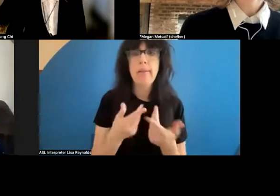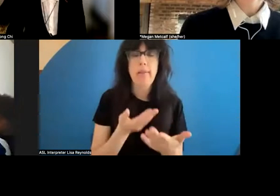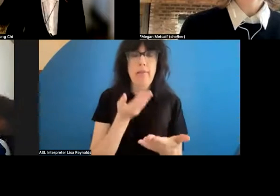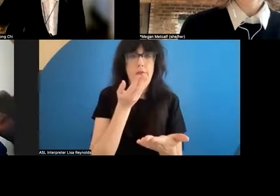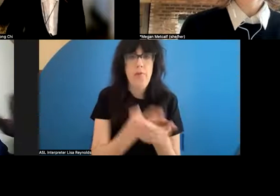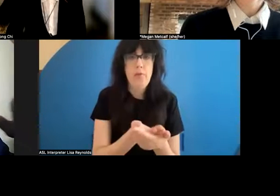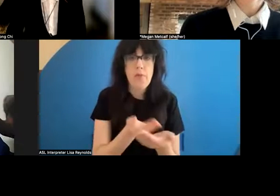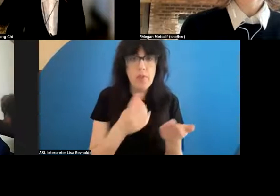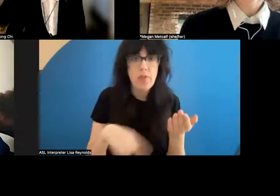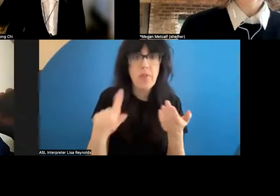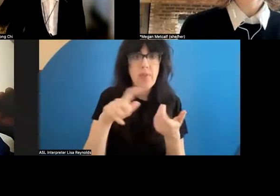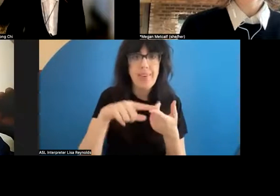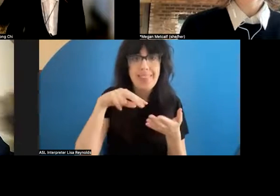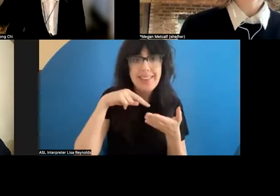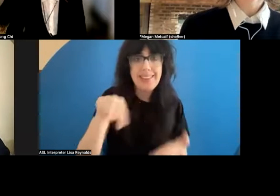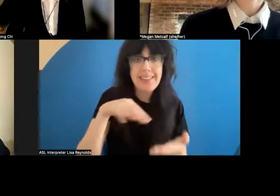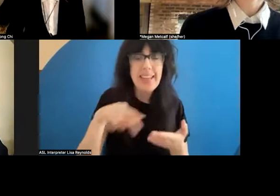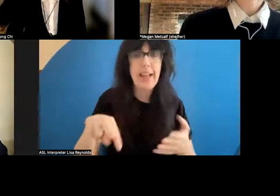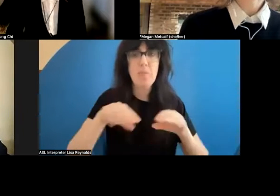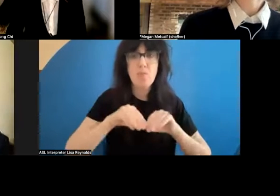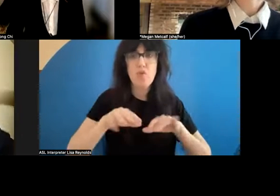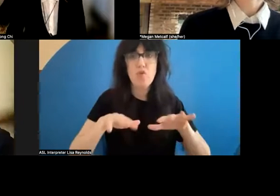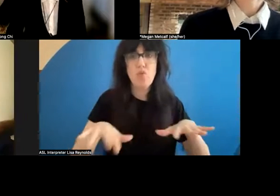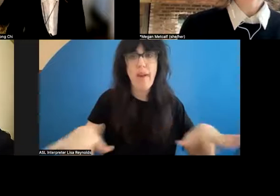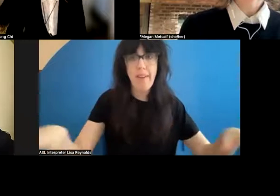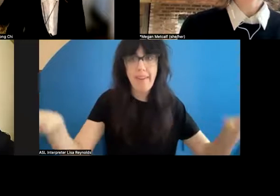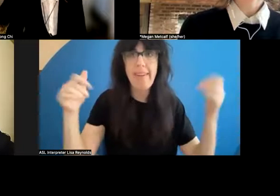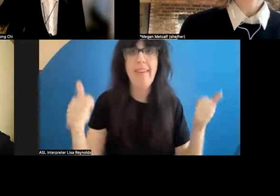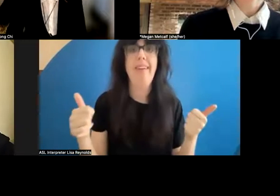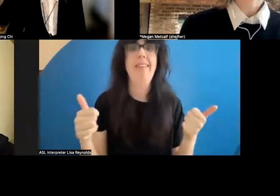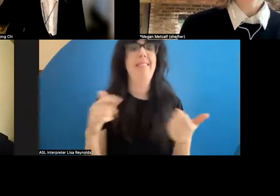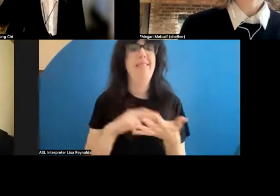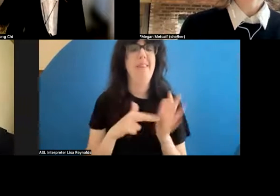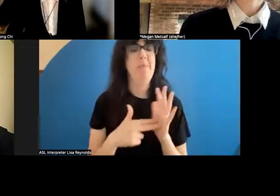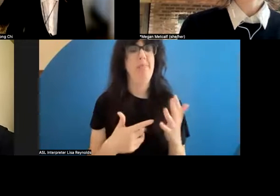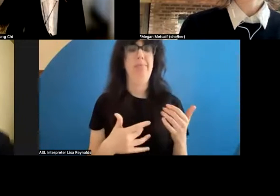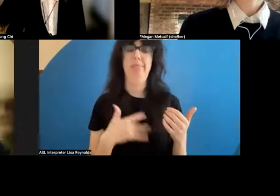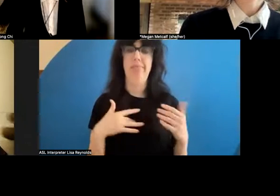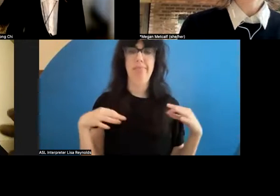is spreading. That meant more to me than getting money from my work, my